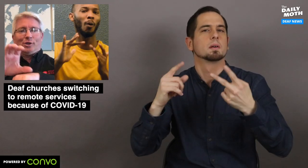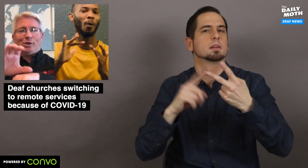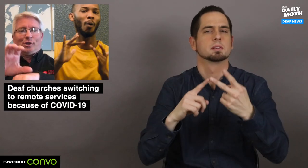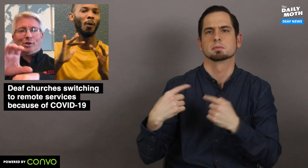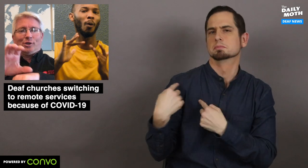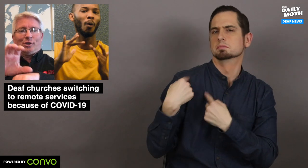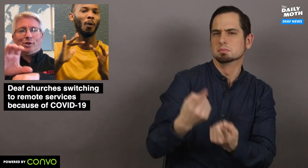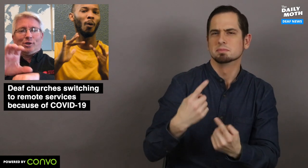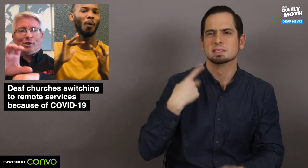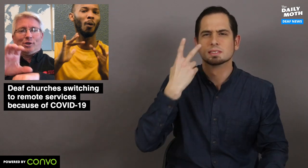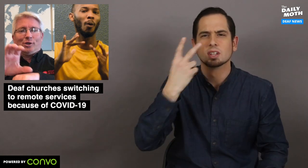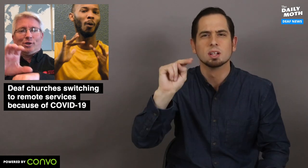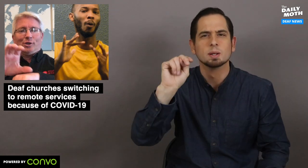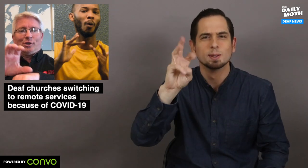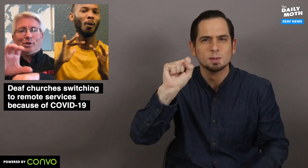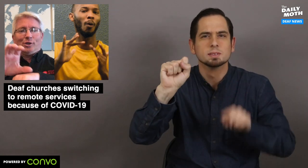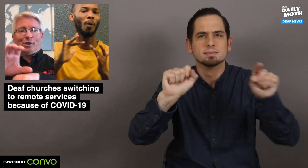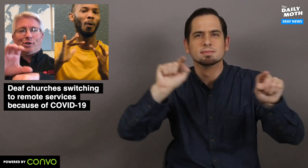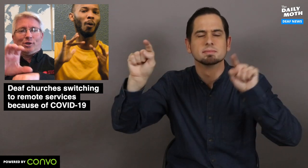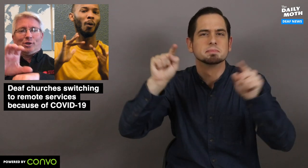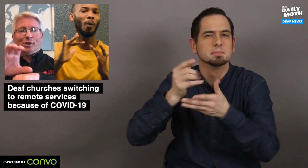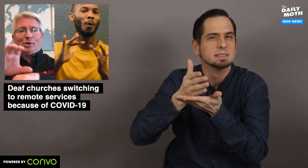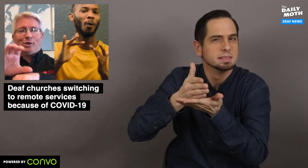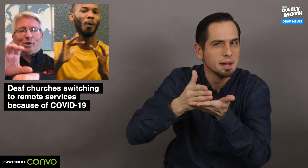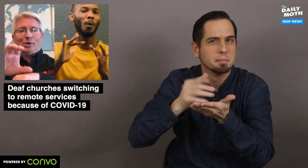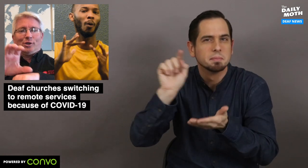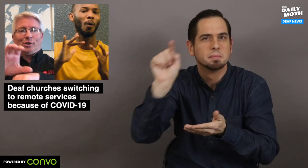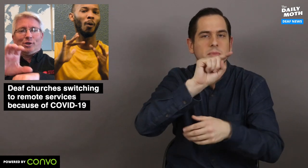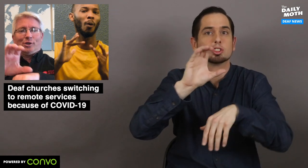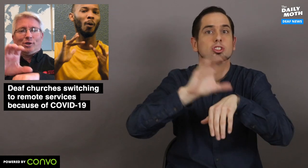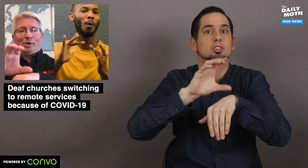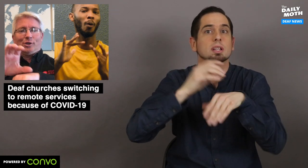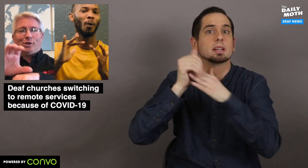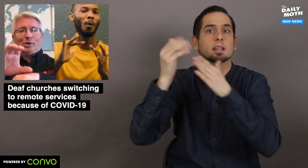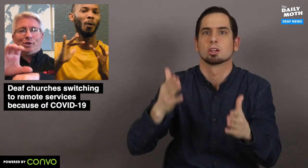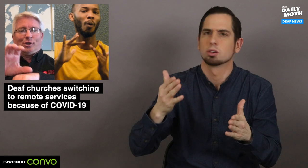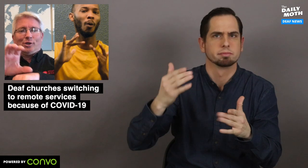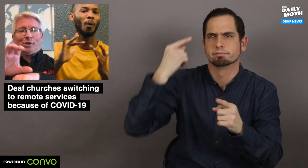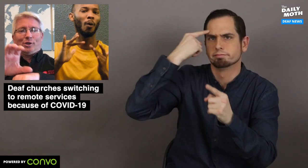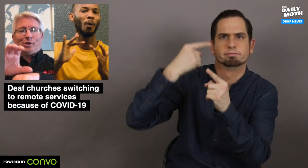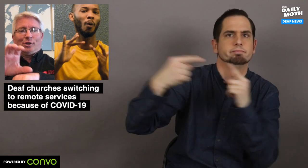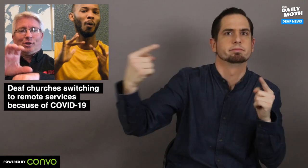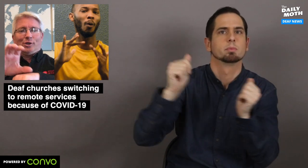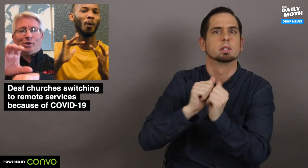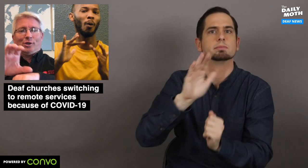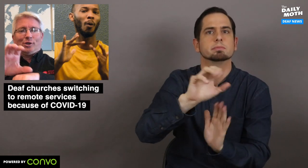I've seen some news pieces of church leaders who are opposed